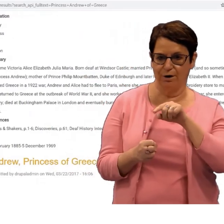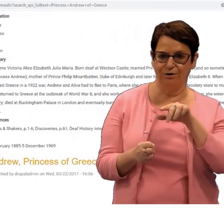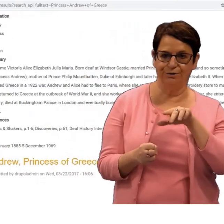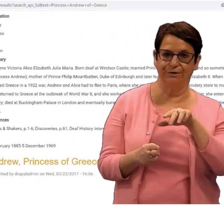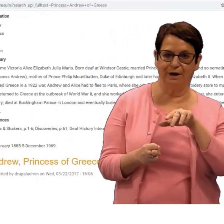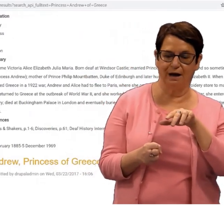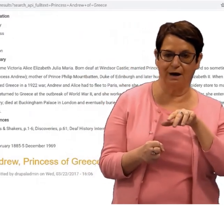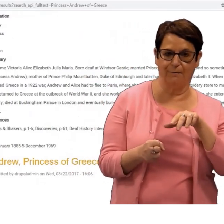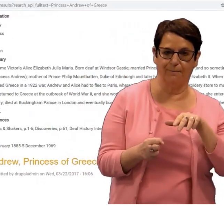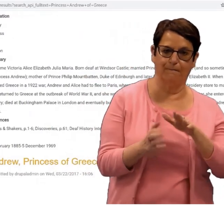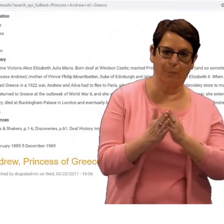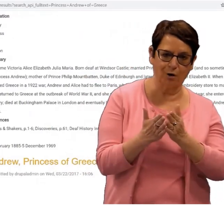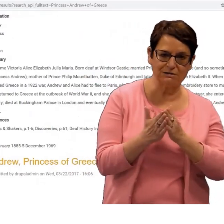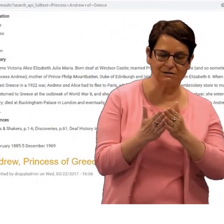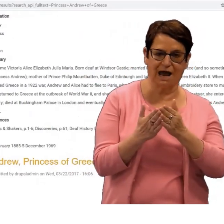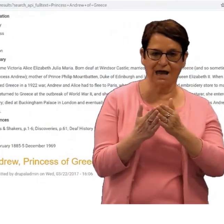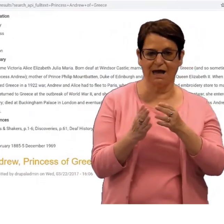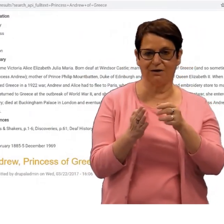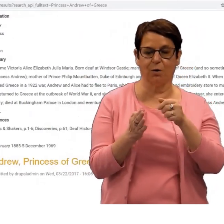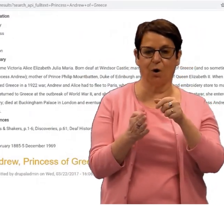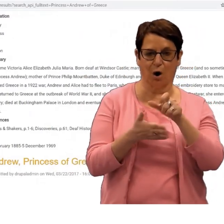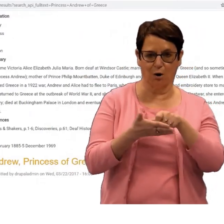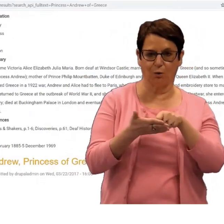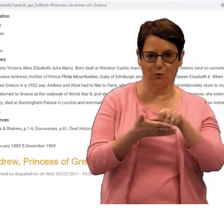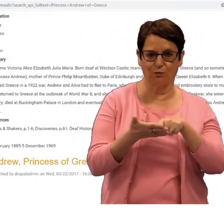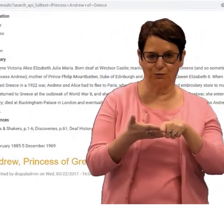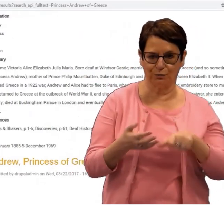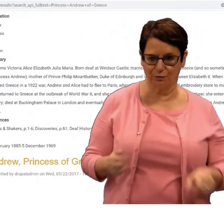that you can explore, like books or articles.